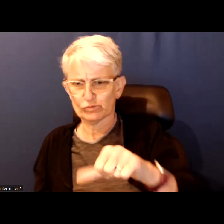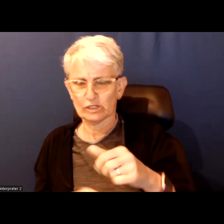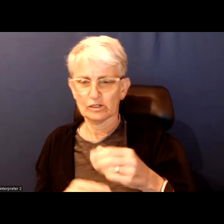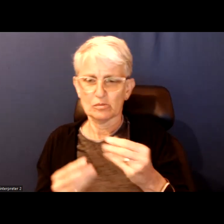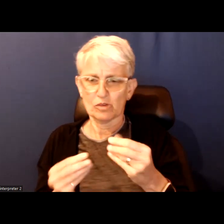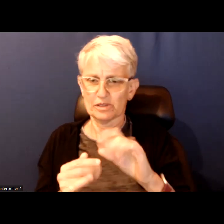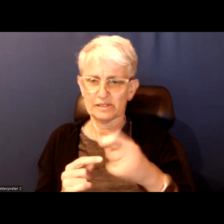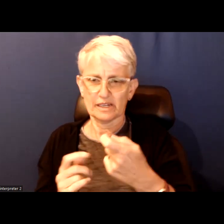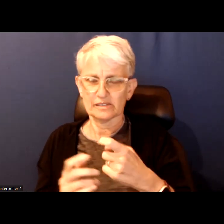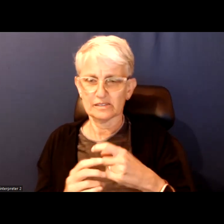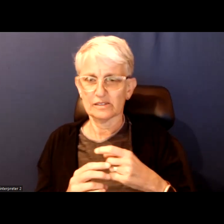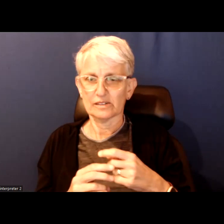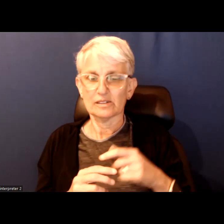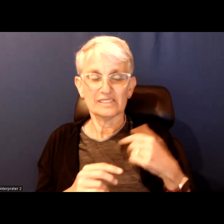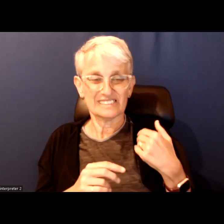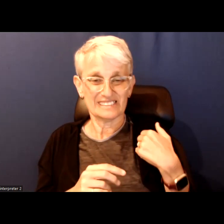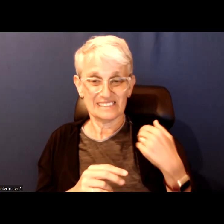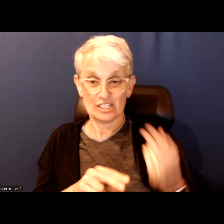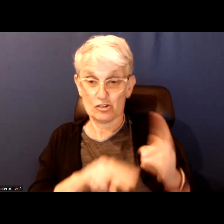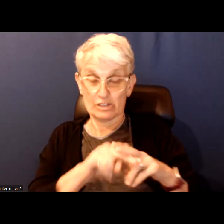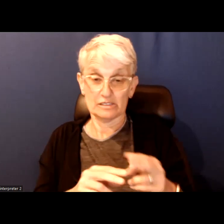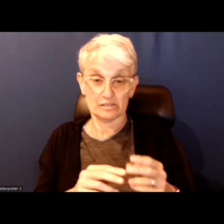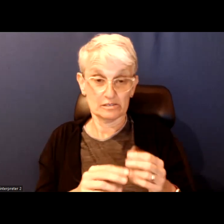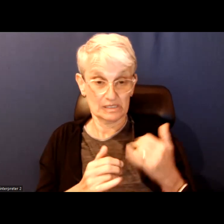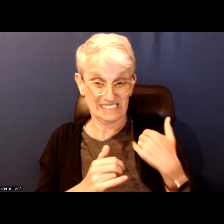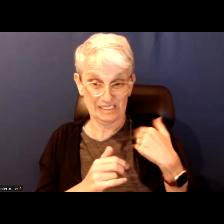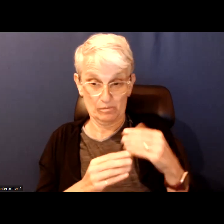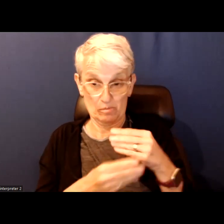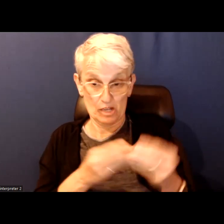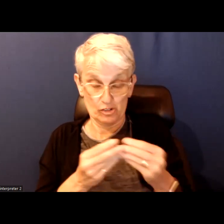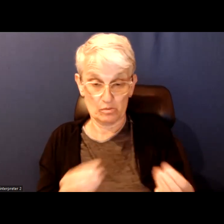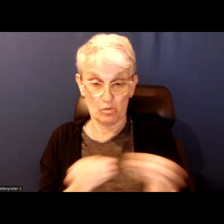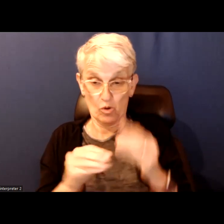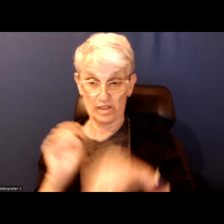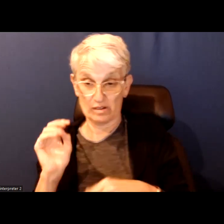They increased in this past budget more than they ever had. But of course too little too late.